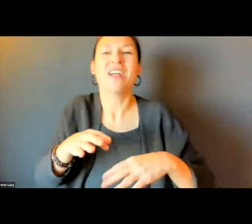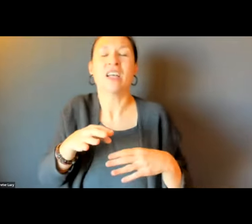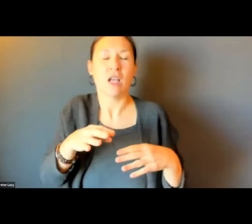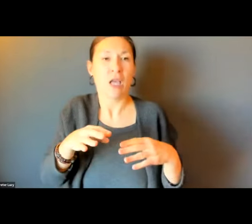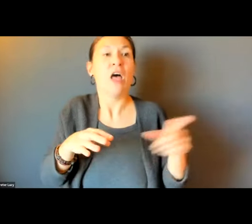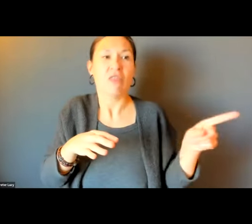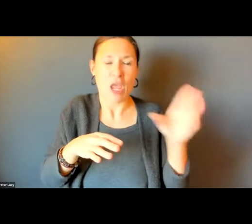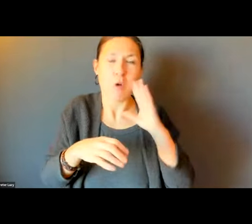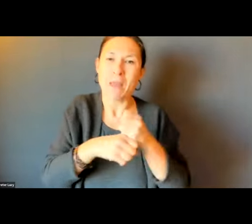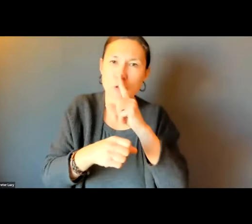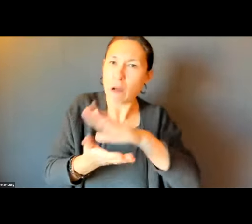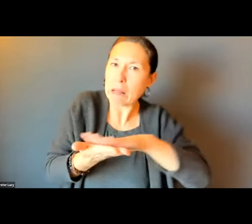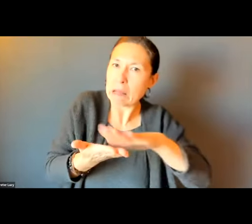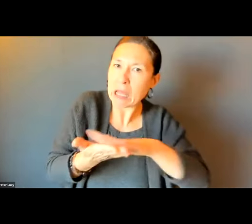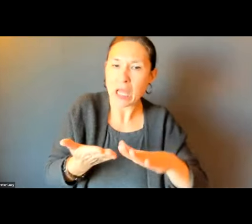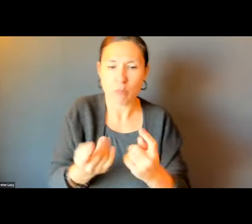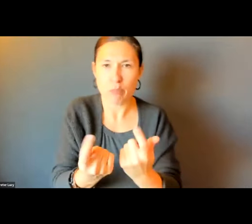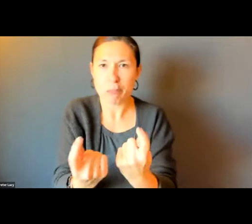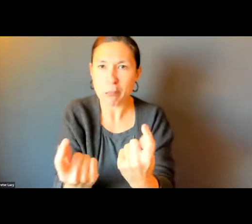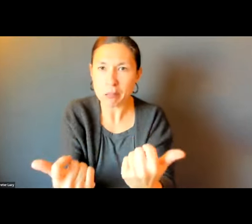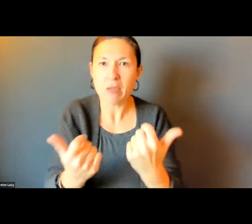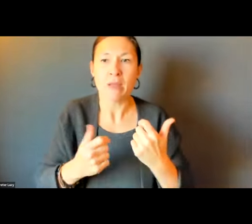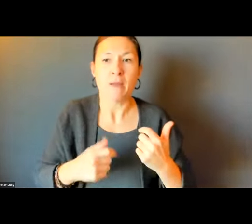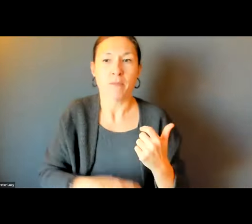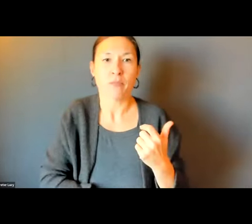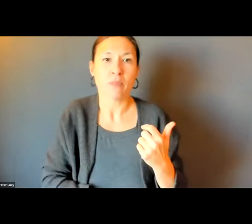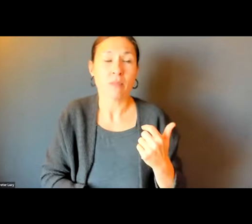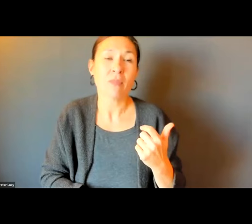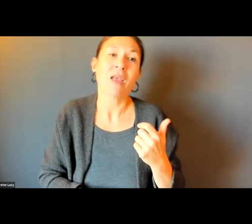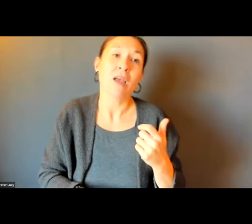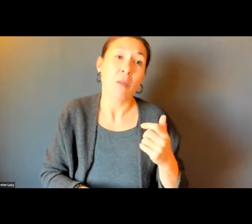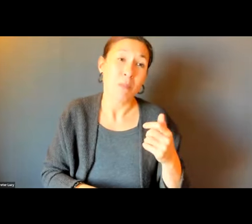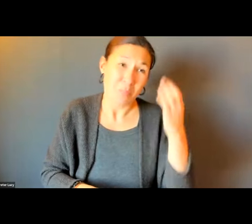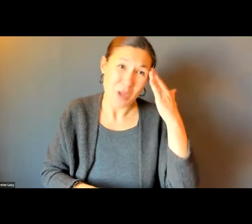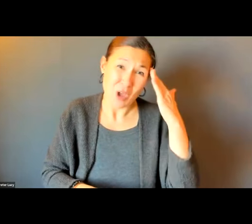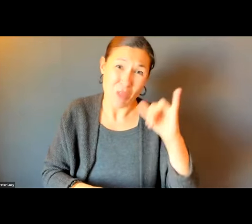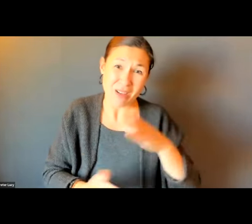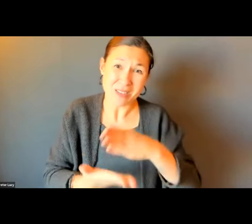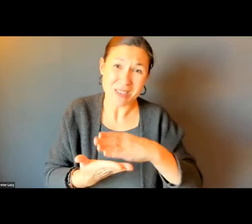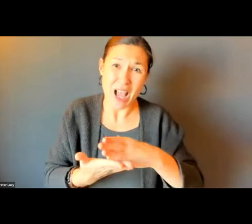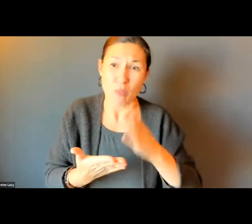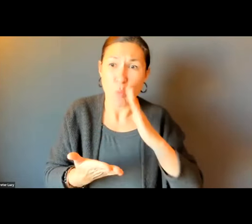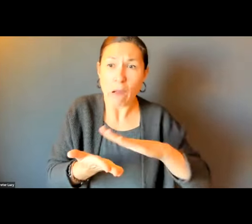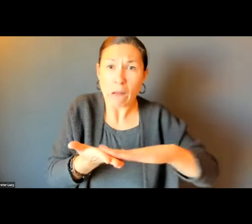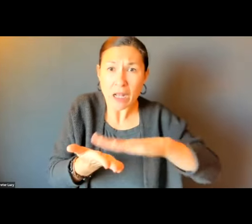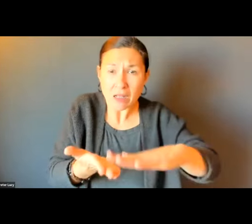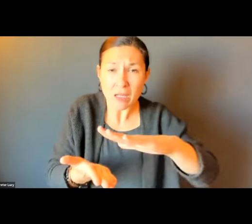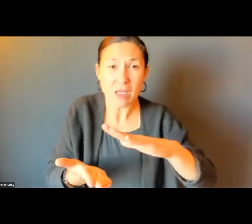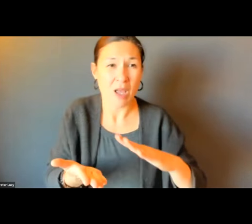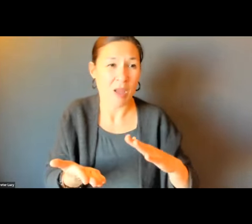TO THE BACK OF THE SIDEWALK. IT'S IMPORTANT TO NOTE, THAT